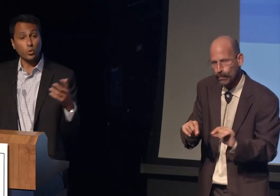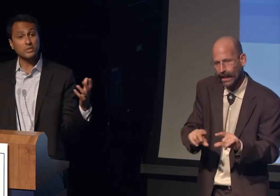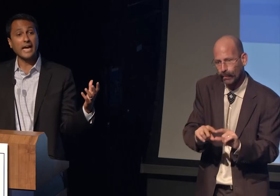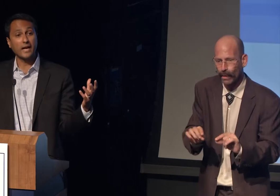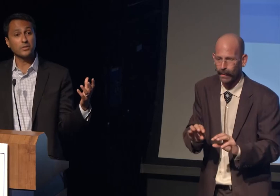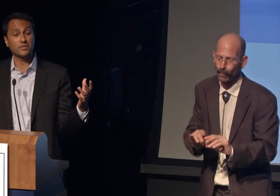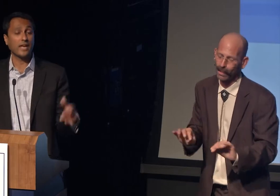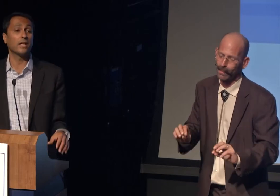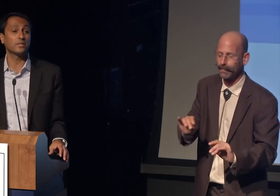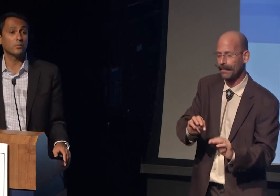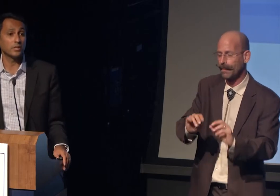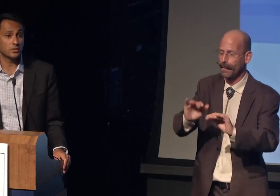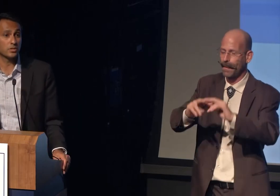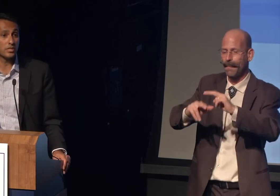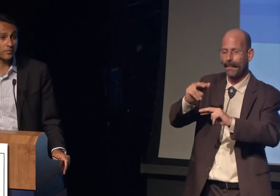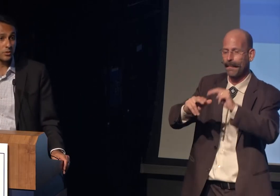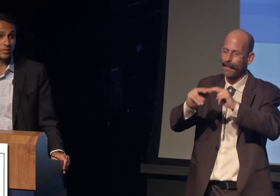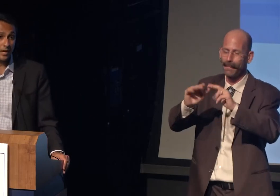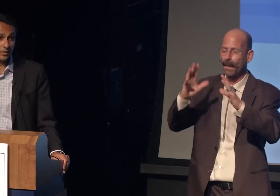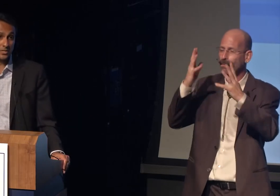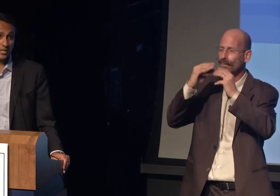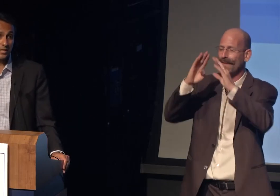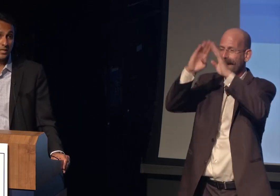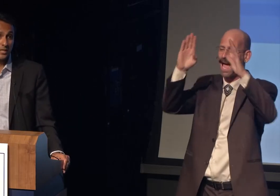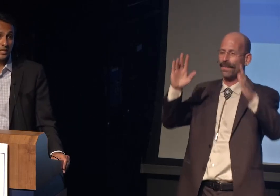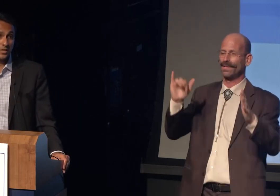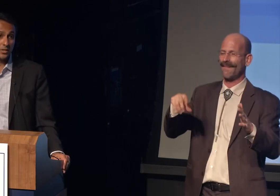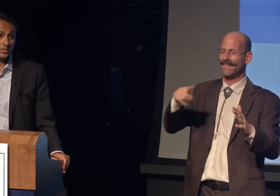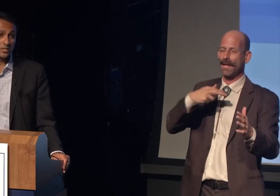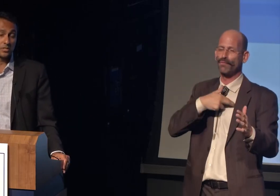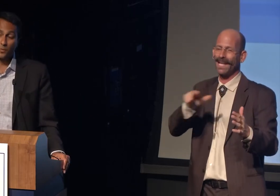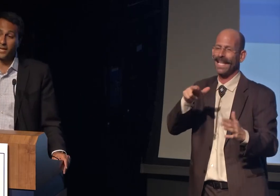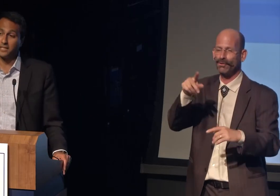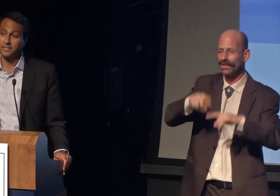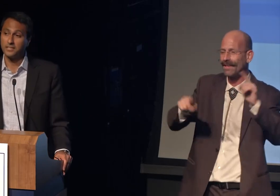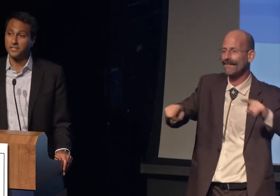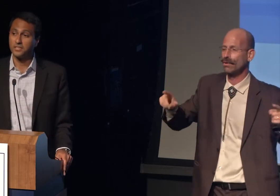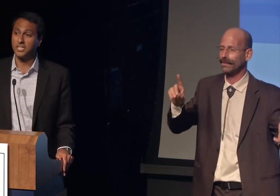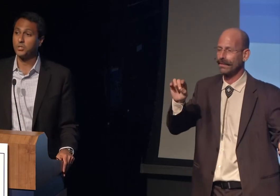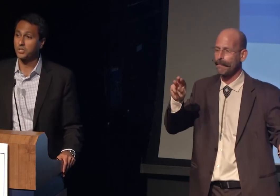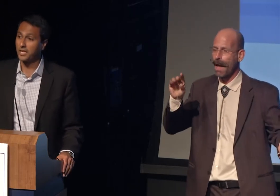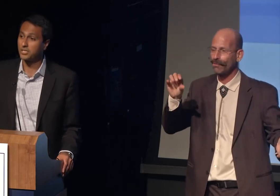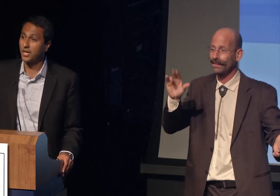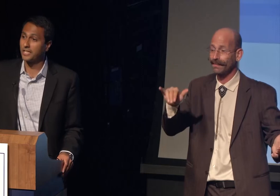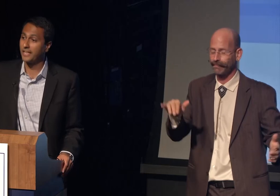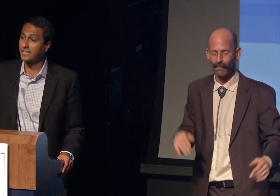This world house of a healthy religiously diverse democracy. Now, there's this great t-shirt I saw in Atlanta